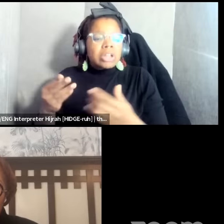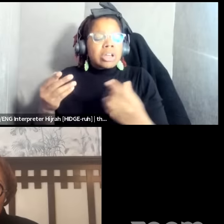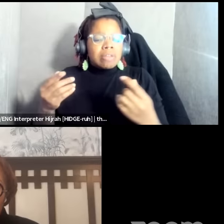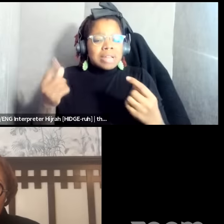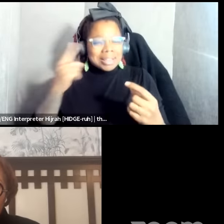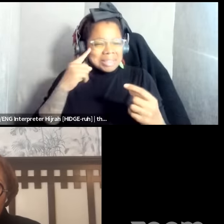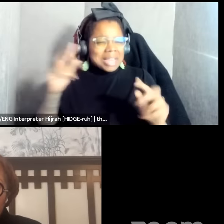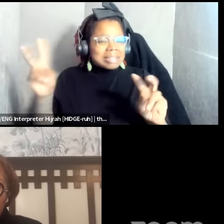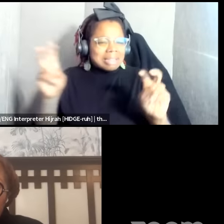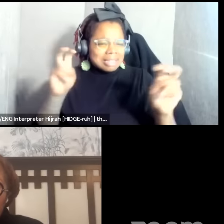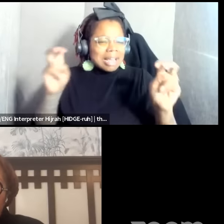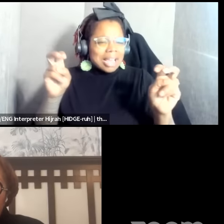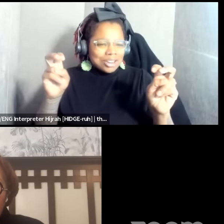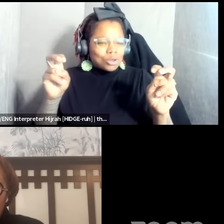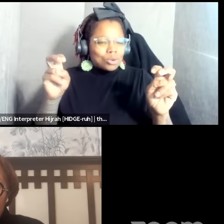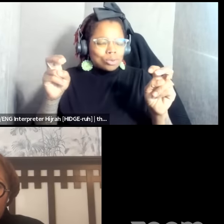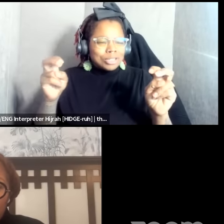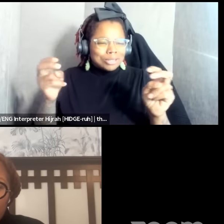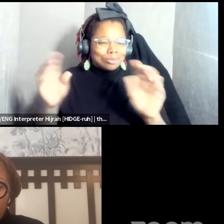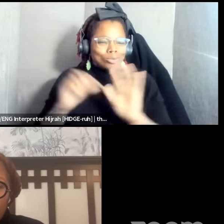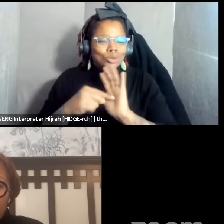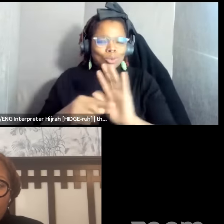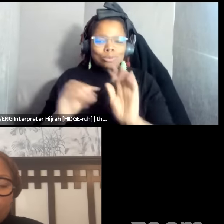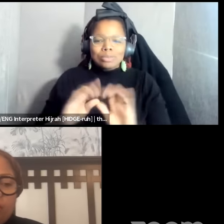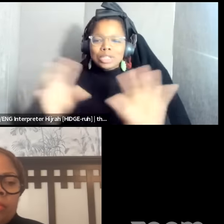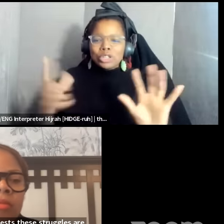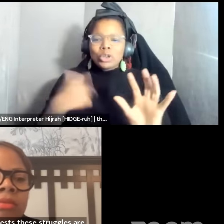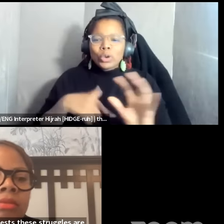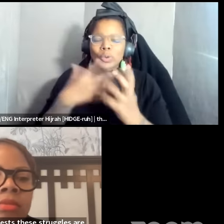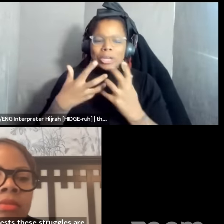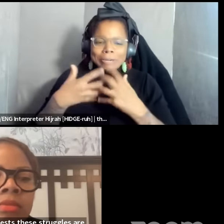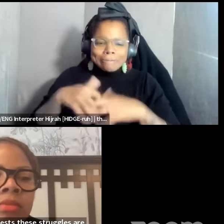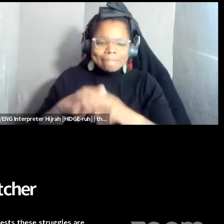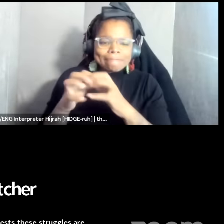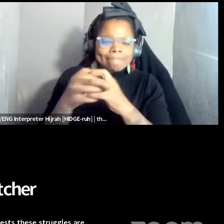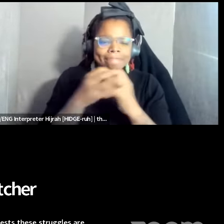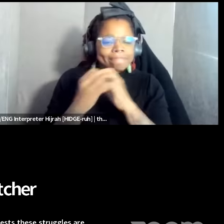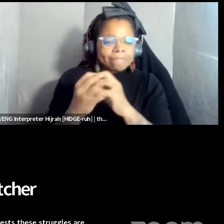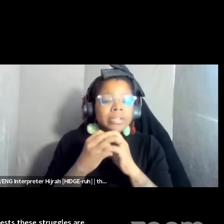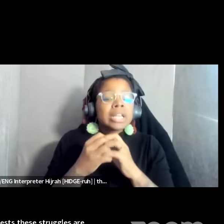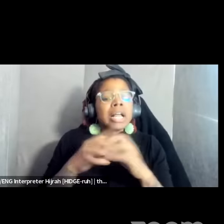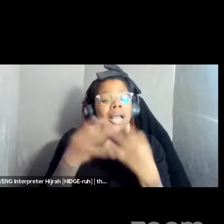struggles are inextricably linked you know a critical pillar uh of black feminist politics